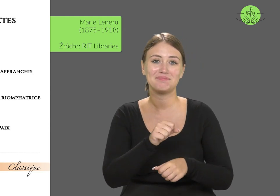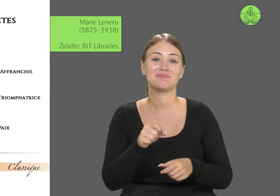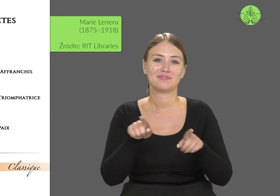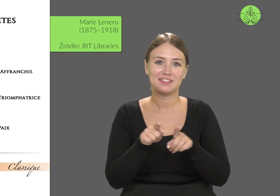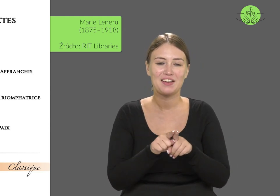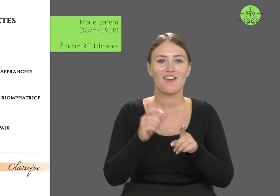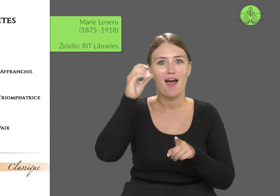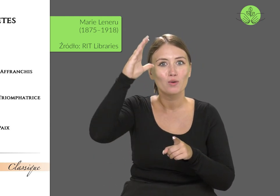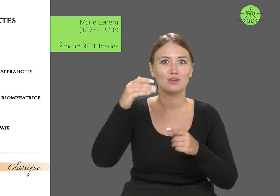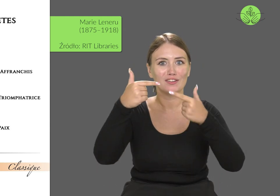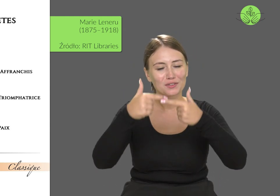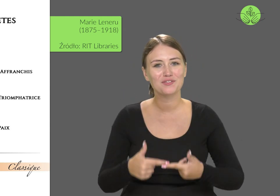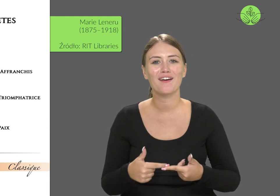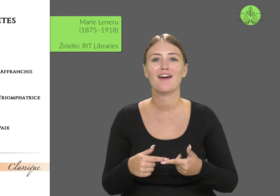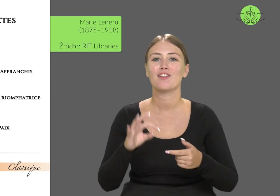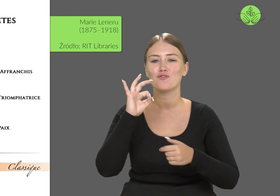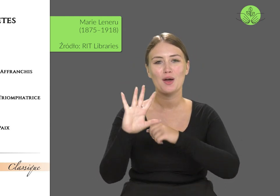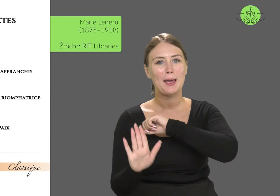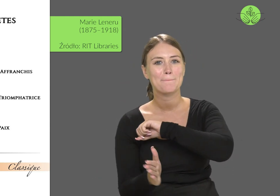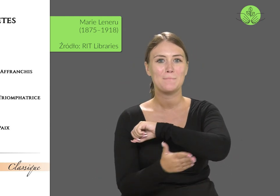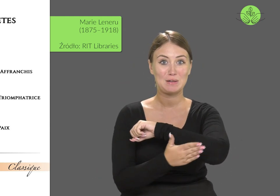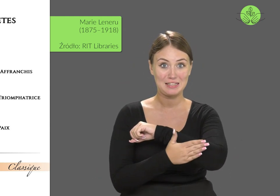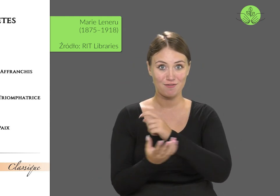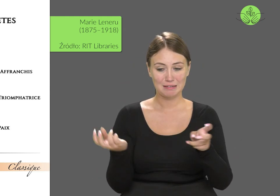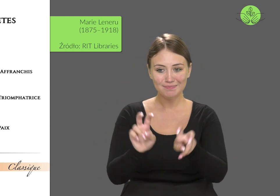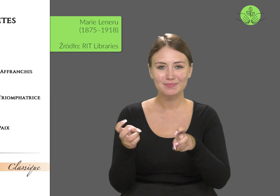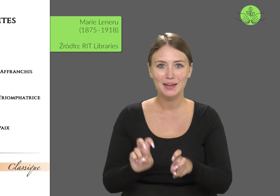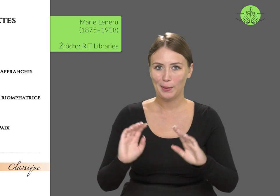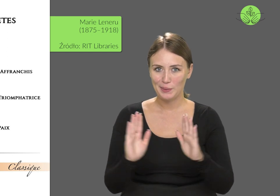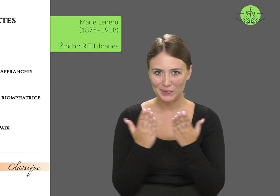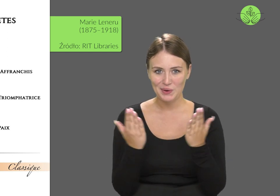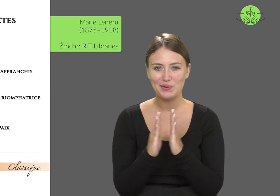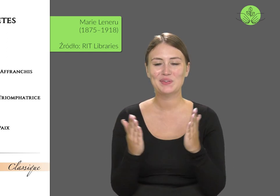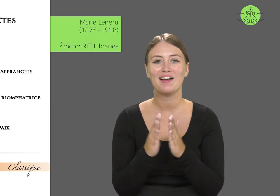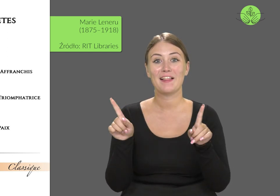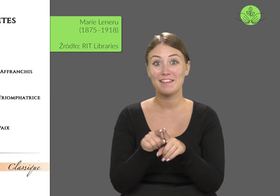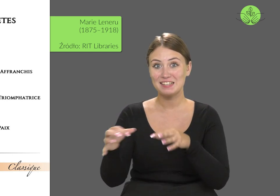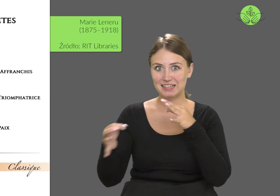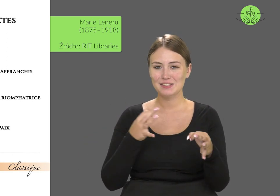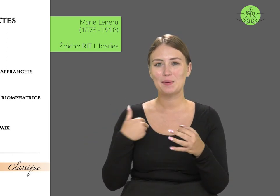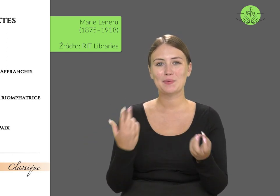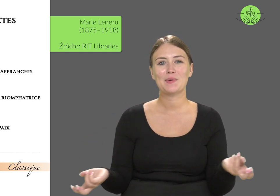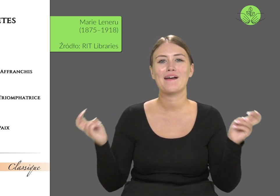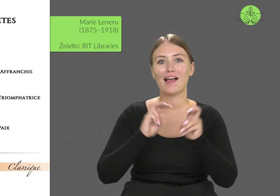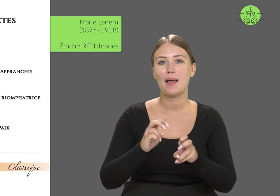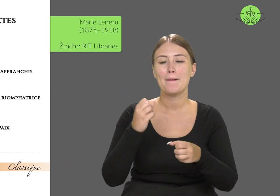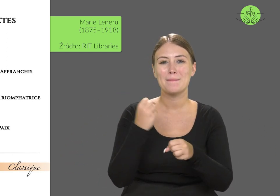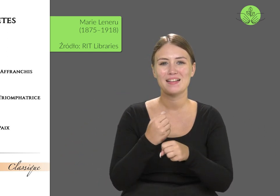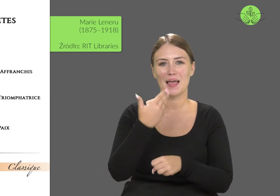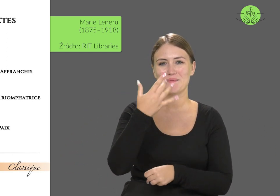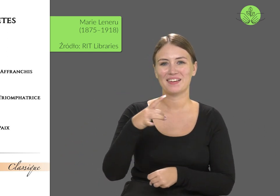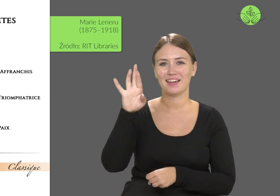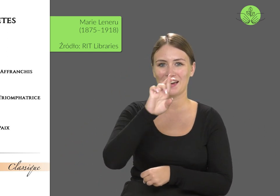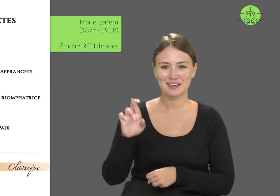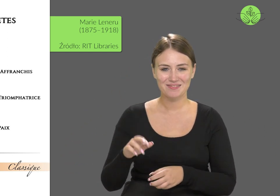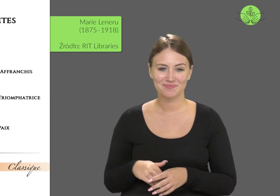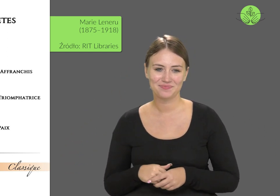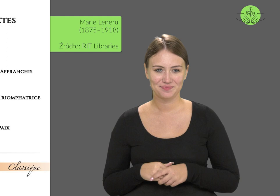resulting in master's theses based on her works and biography.